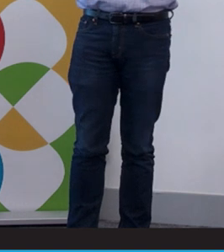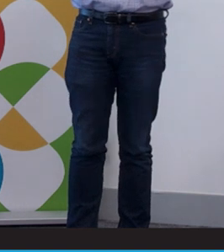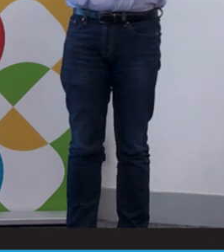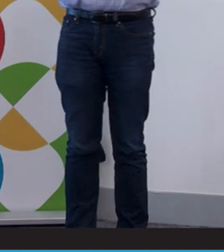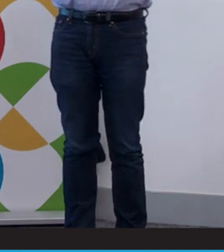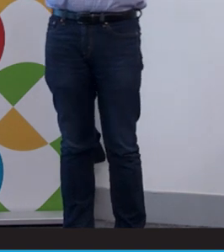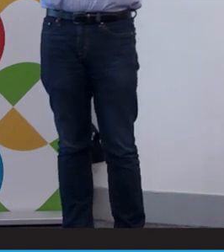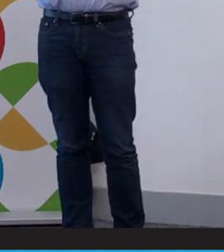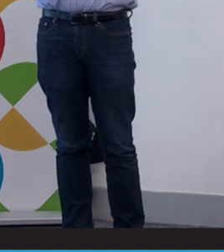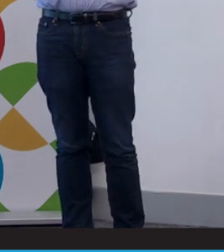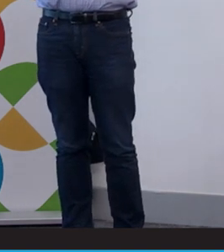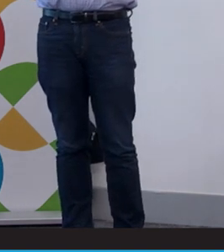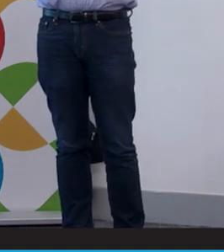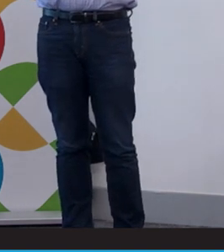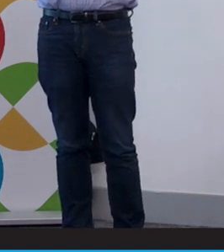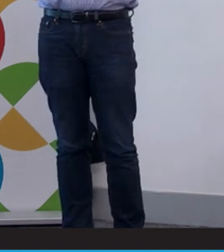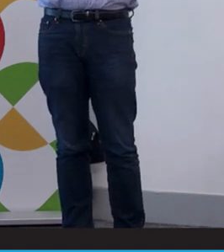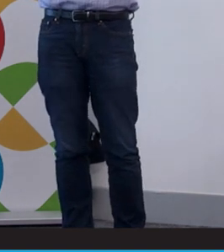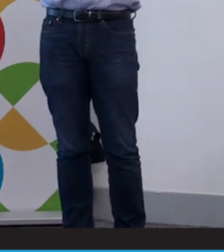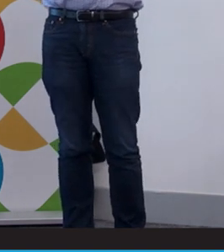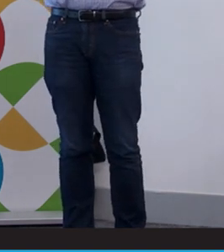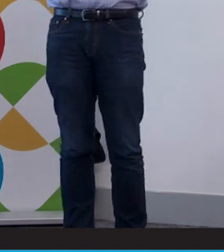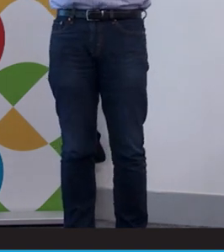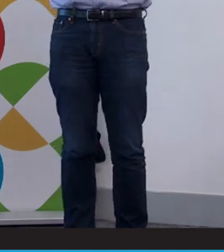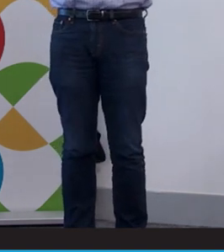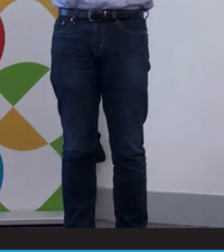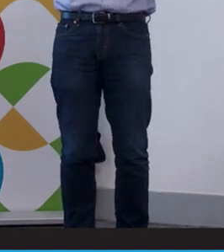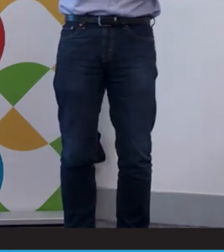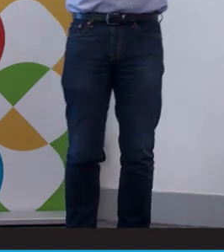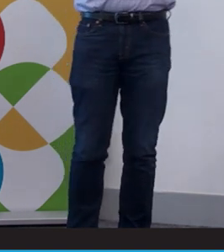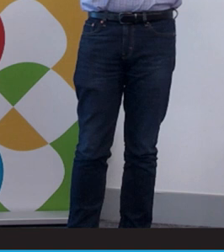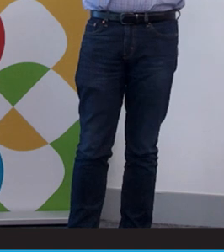ground, the disability sector has experienced a lot of change. Many companies have folded,